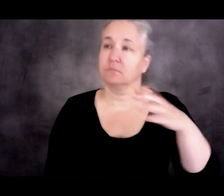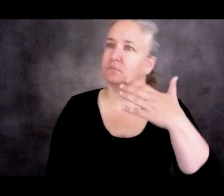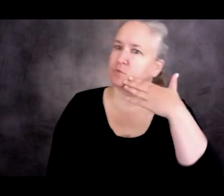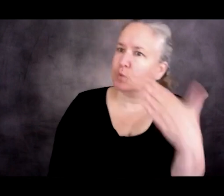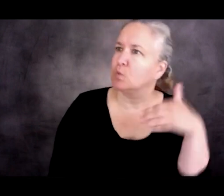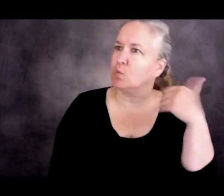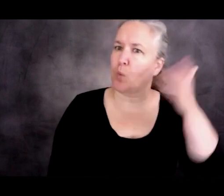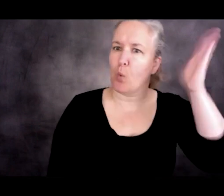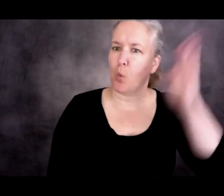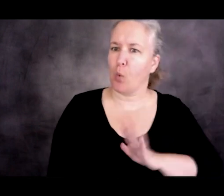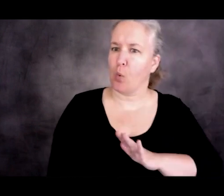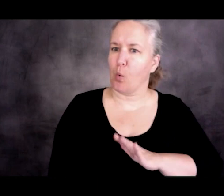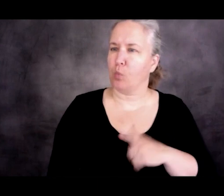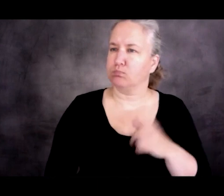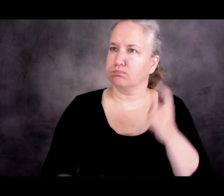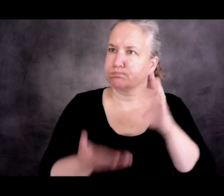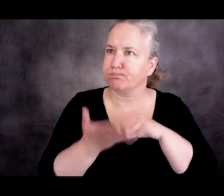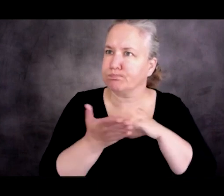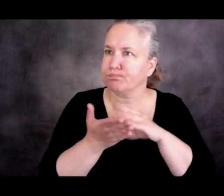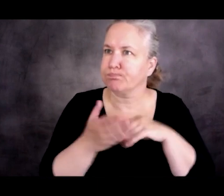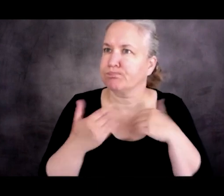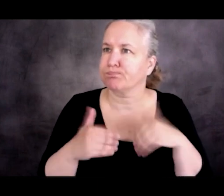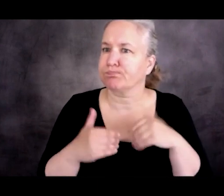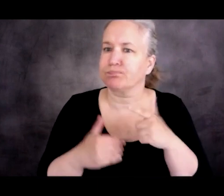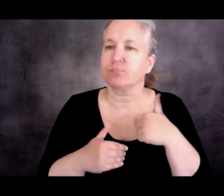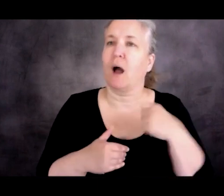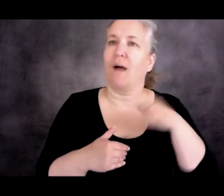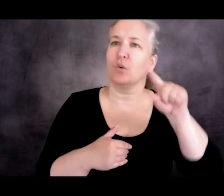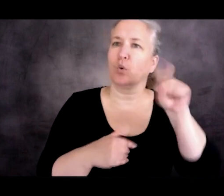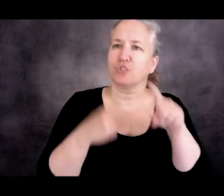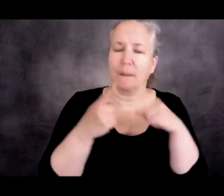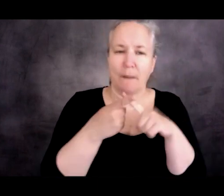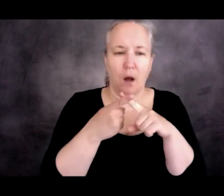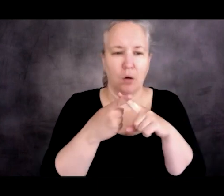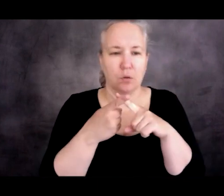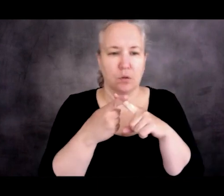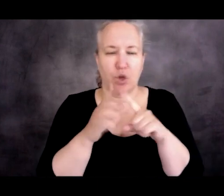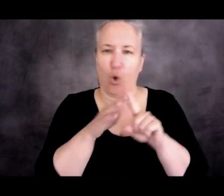I have a question about refugee camps in part